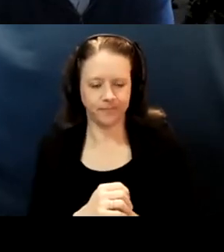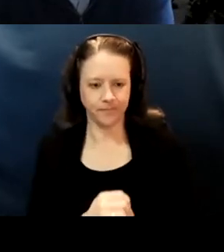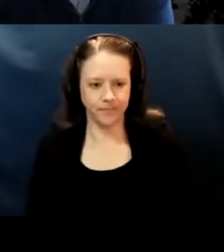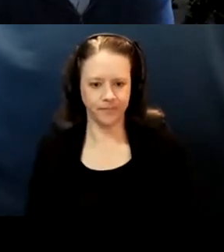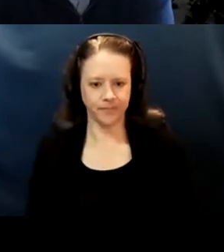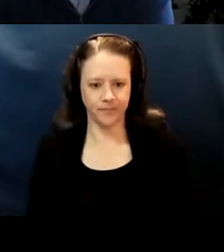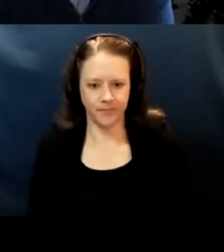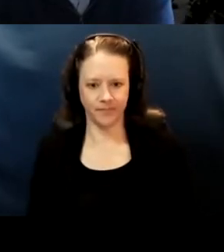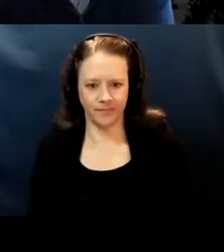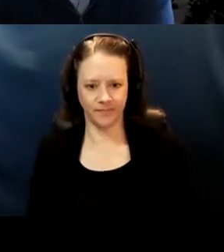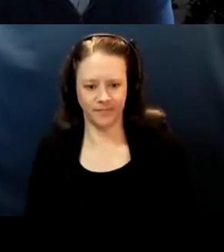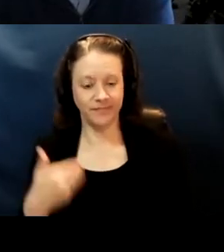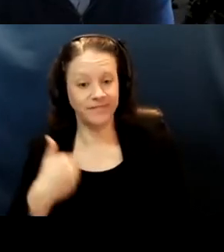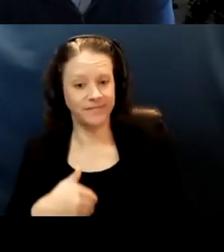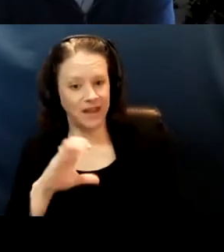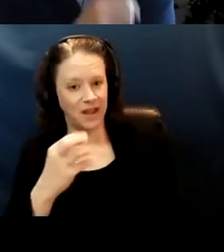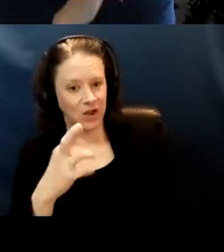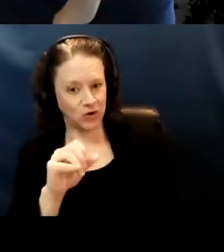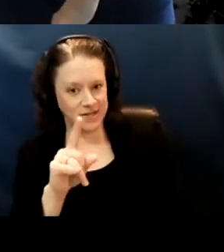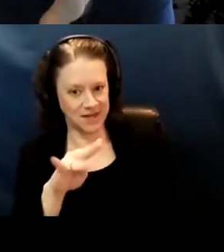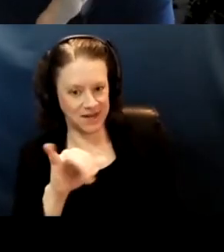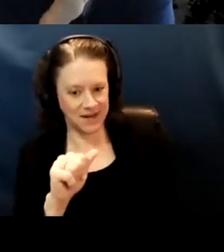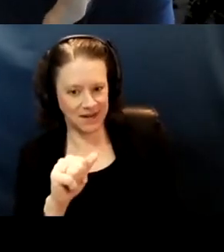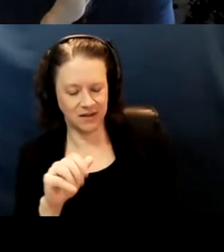This is Christina, Andy did steal my question